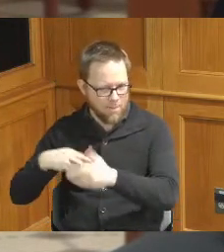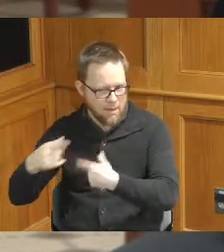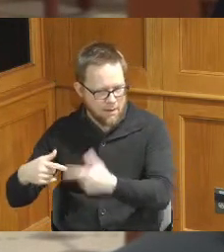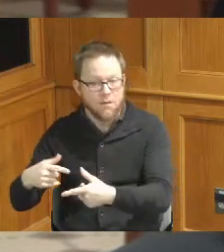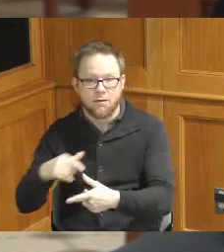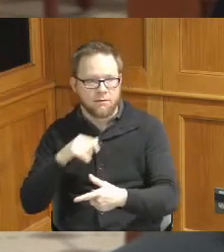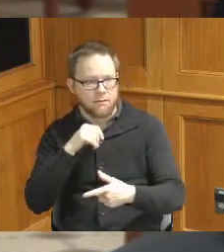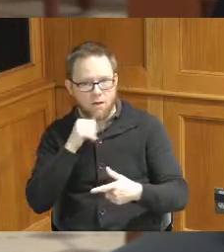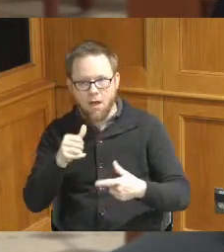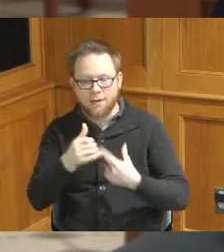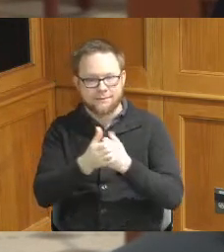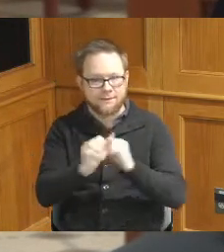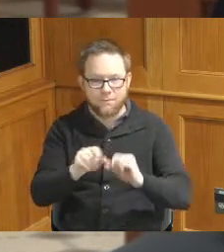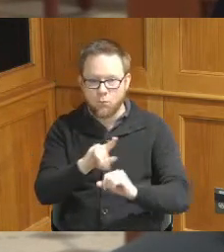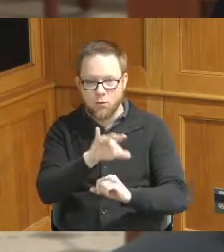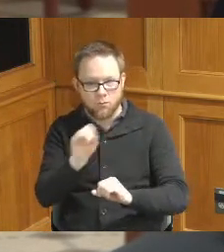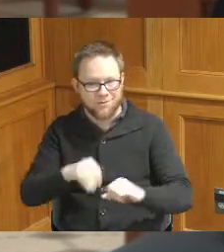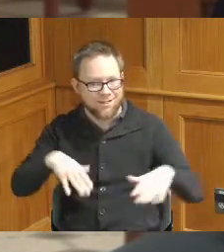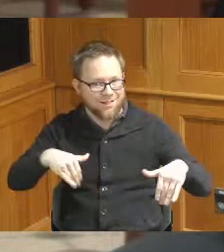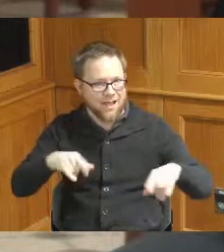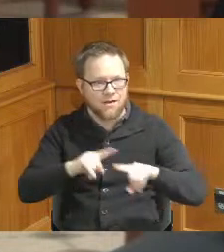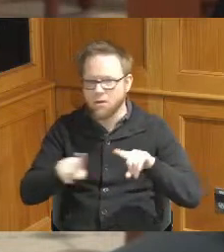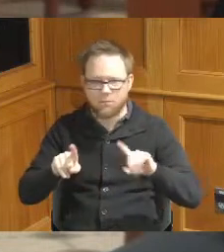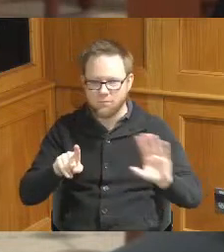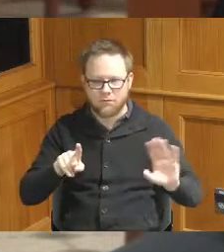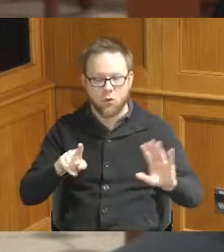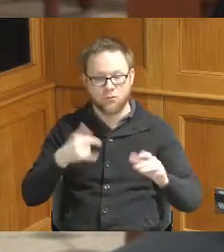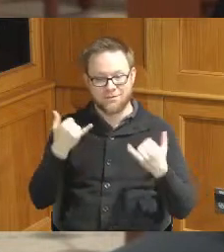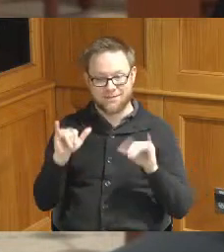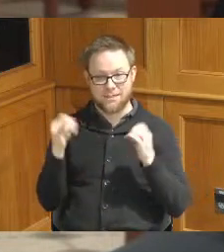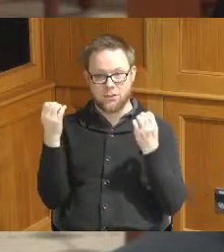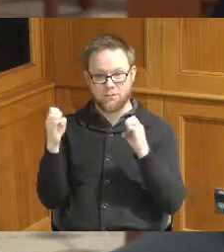of the woods yet and we're still responding in emergency with emergency activities